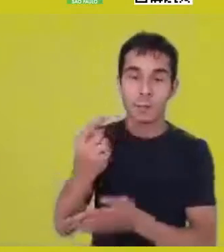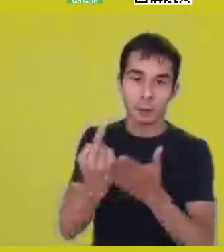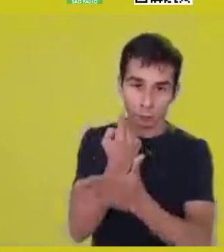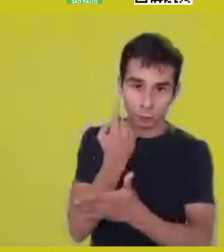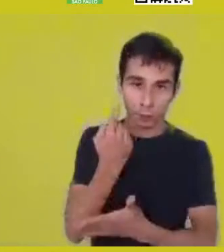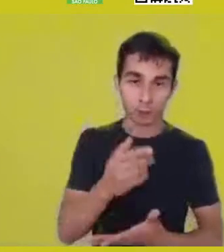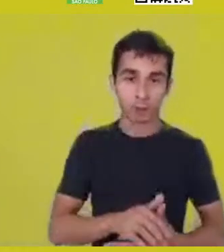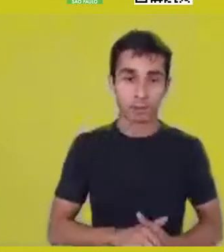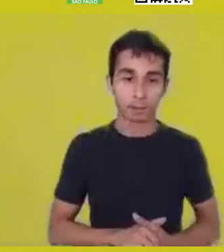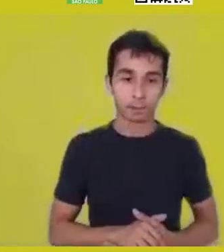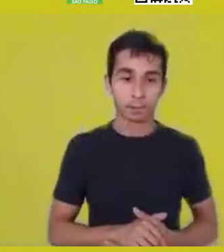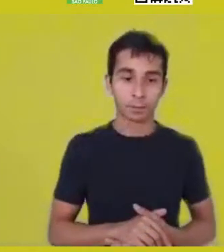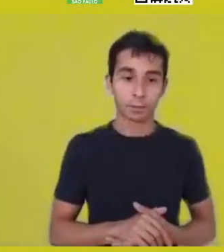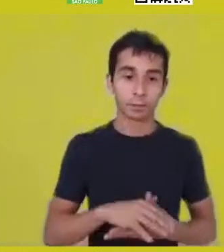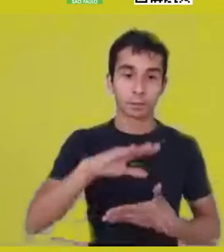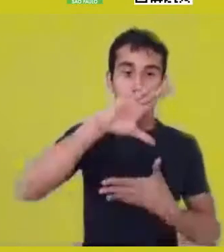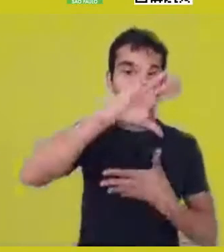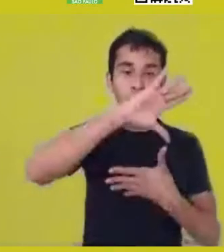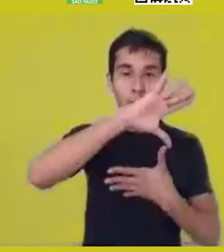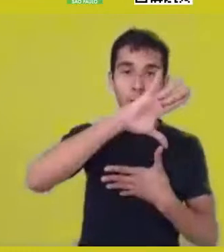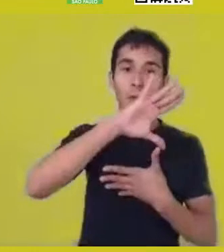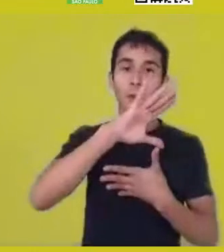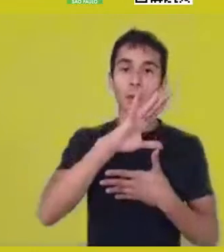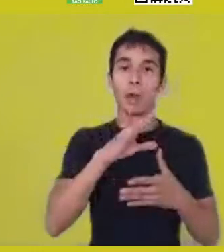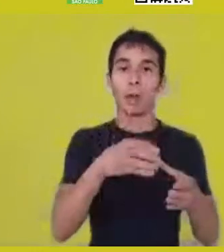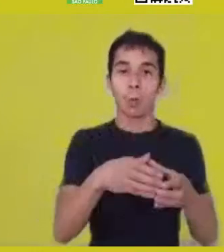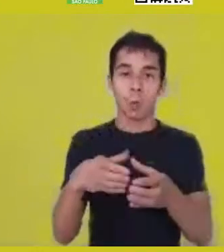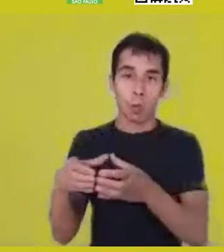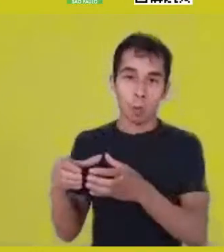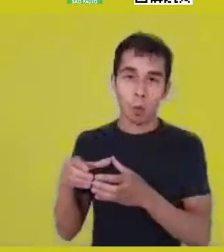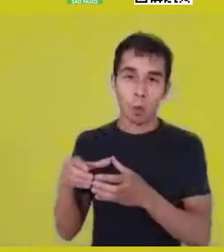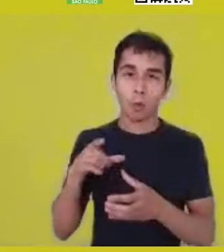also exchanging a lot with Master Jayro,